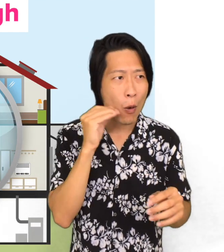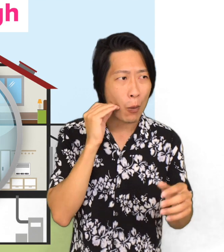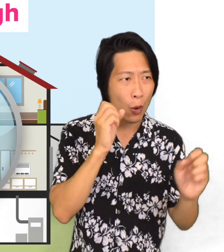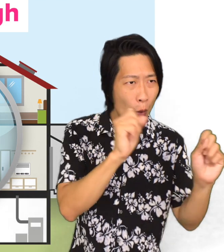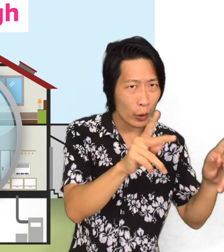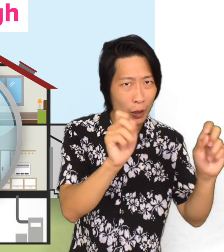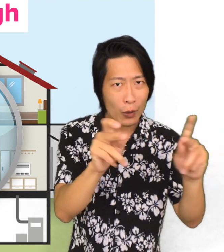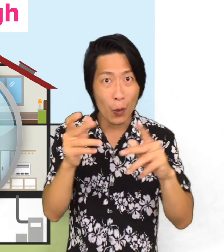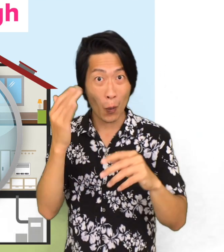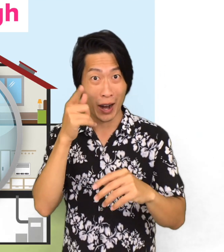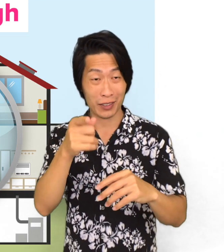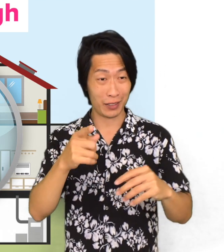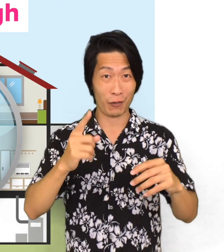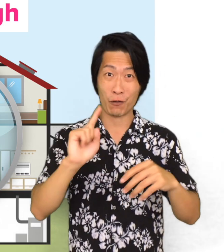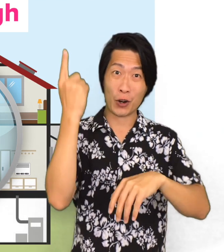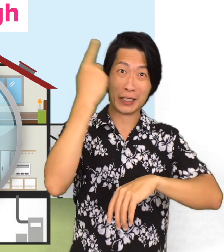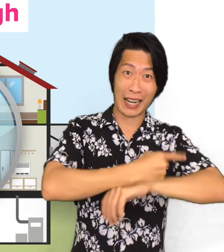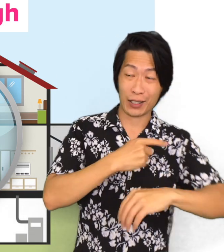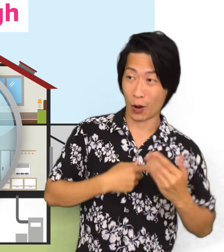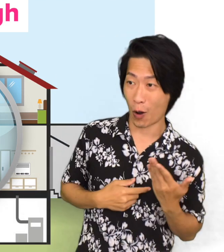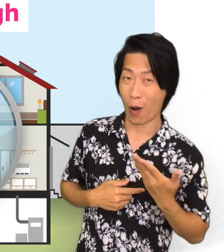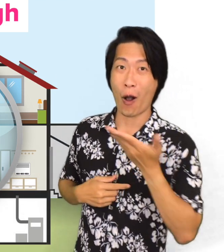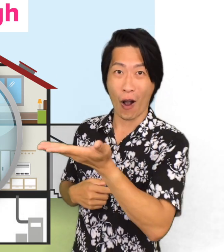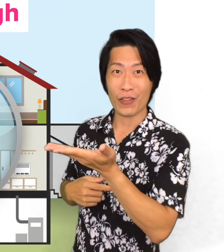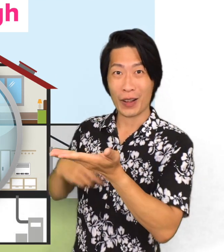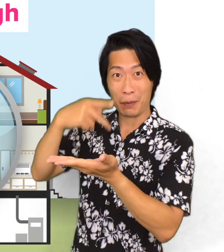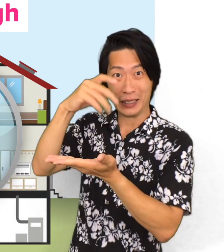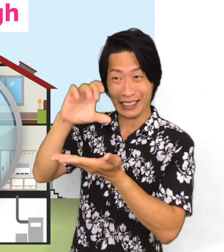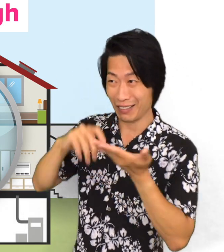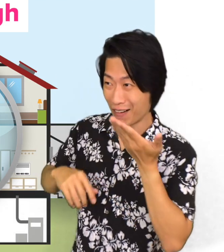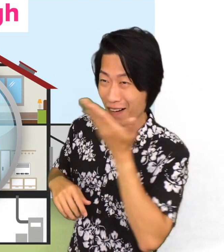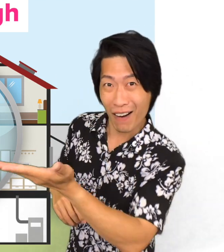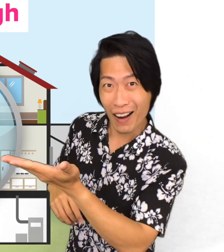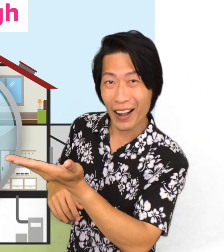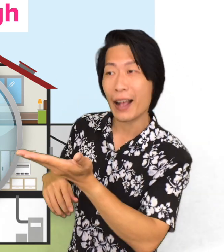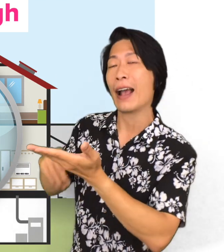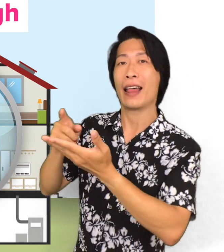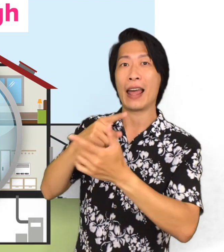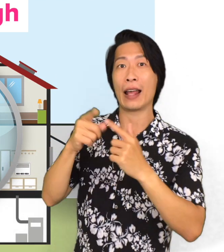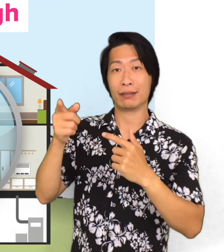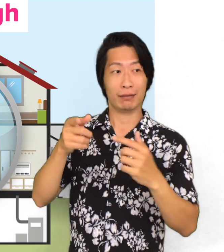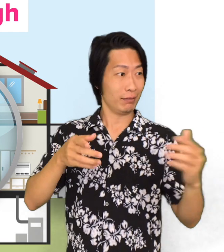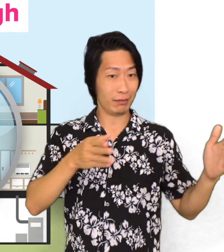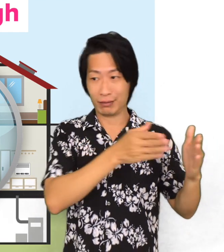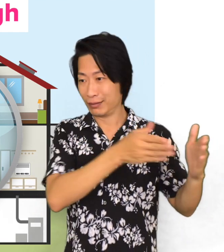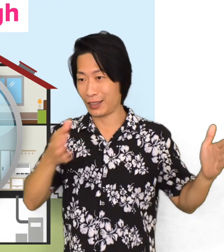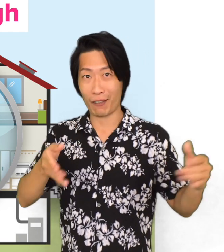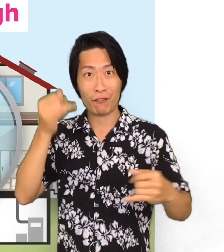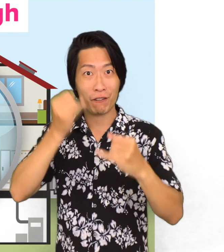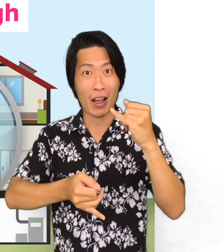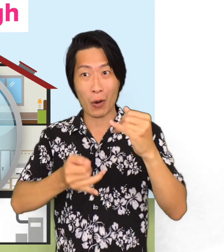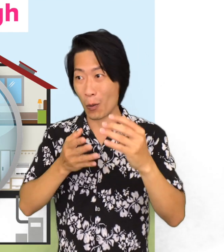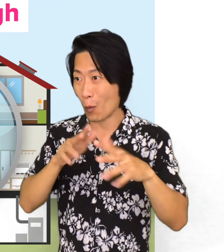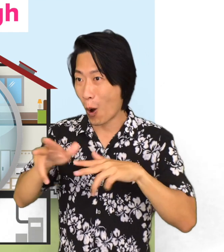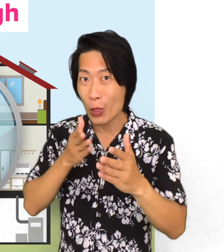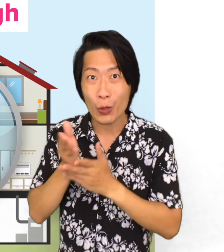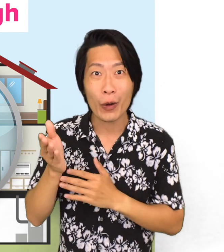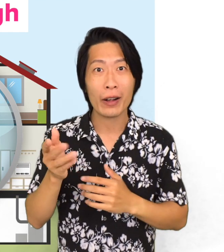offered the purchase contract, to the day of your final walk through, it could be anywhere from 20 days, to 30 days, to 45 days.